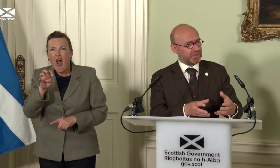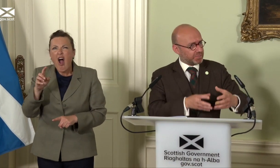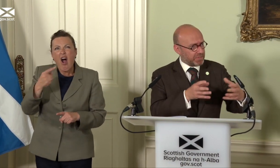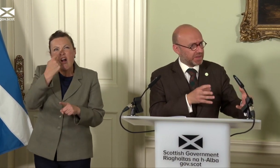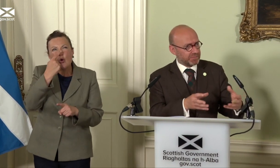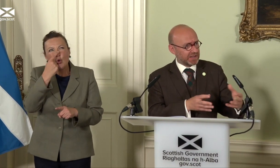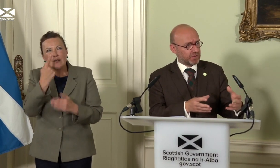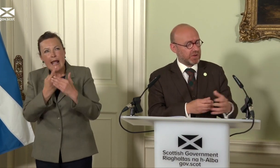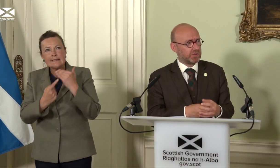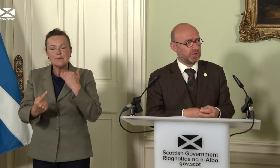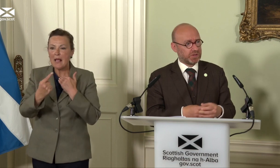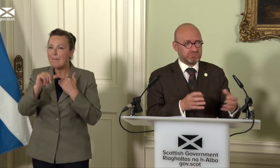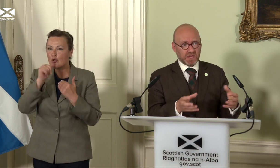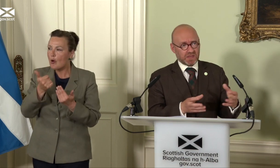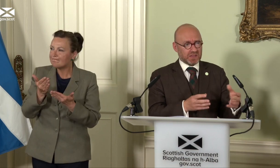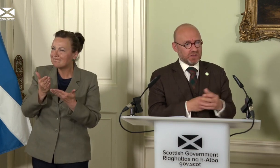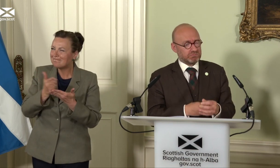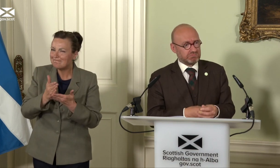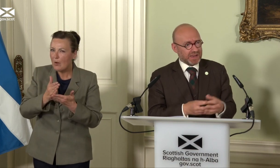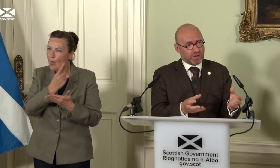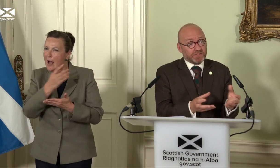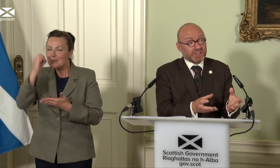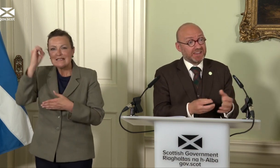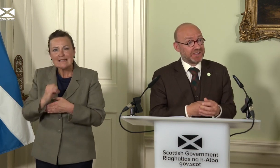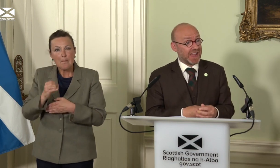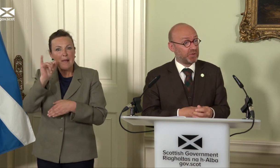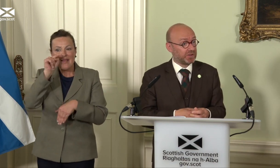are people in the middle ground who can… you know, might not have decided yet how they’ll